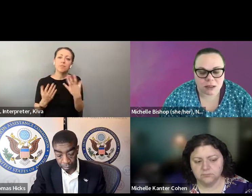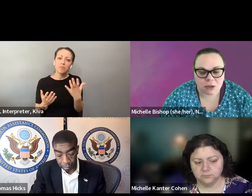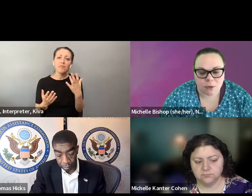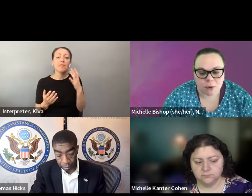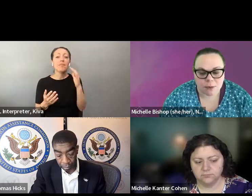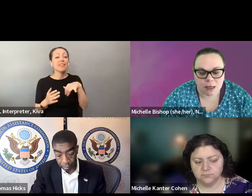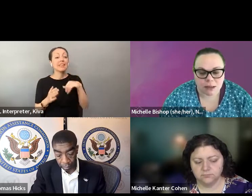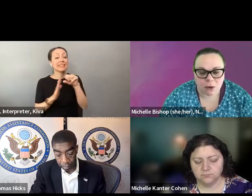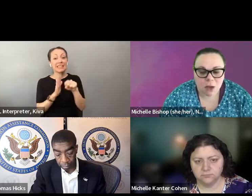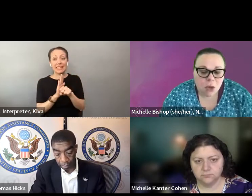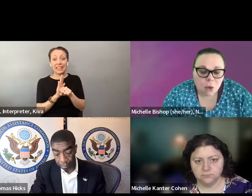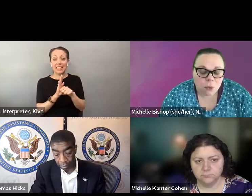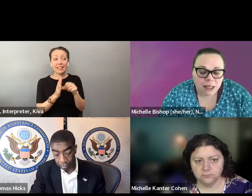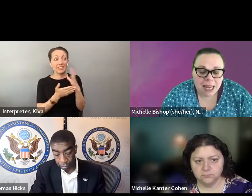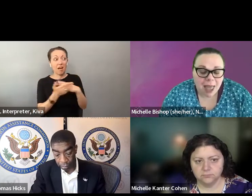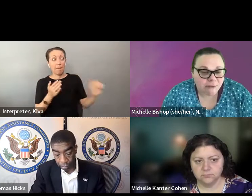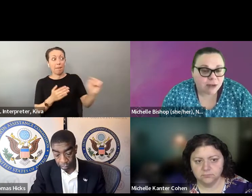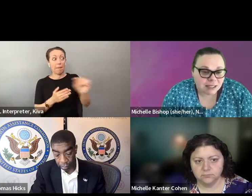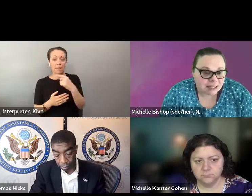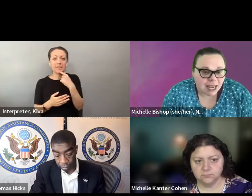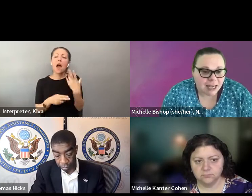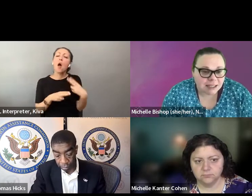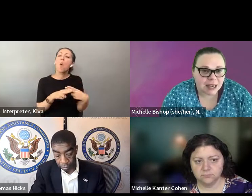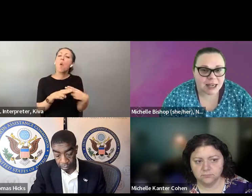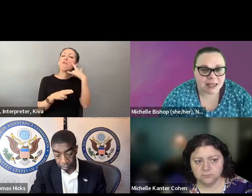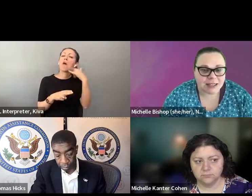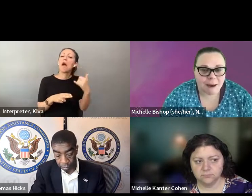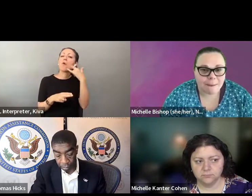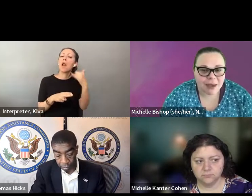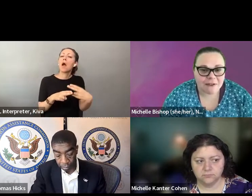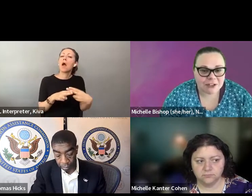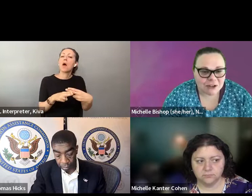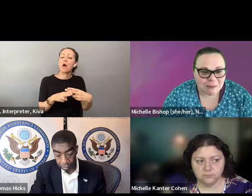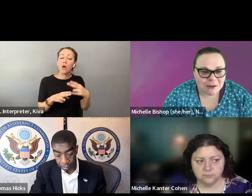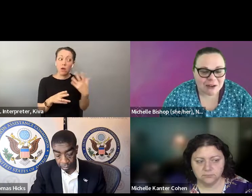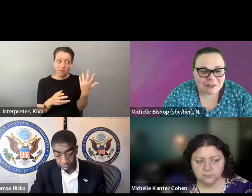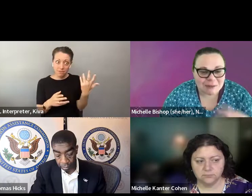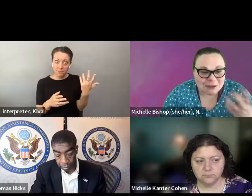in some states we're seeing those become permanent and in Some of those, or practice that can break down barriers for people with disabilities, And in some states we're seeing those become permanent, and in some States we're seeing pushback and the legislature. some states we're seeing pushback on the legislature in